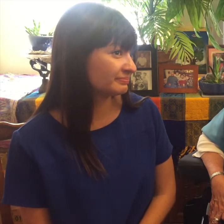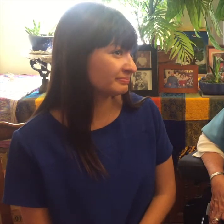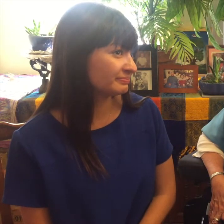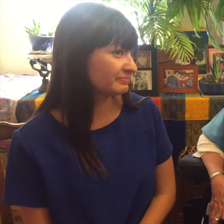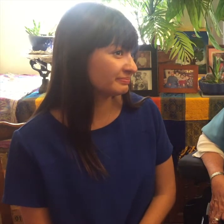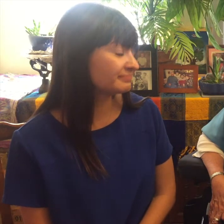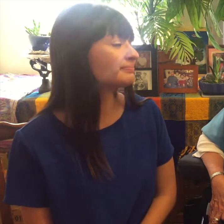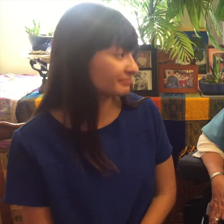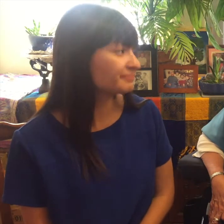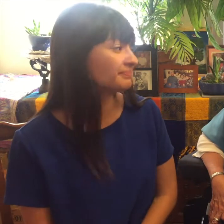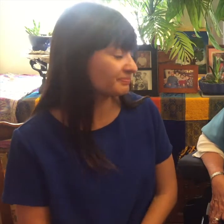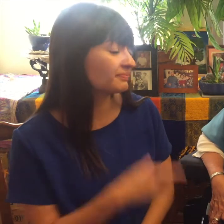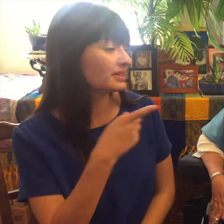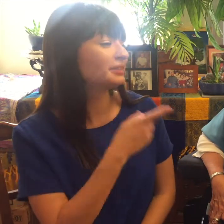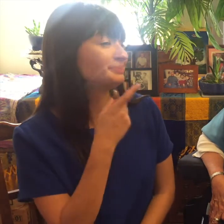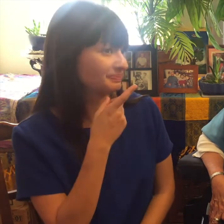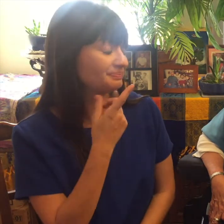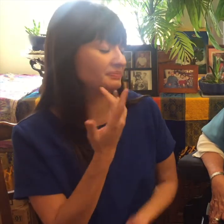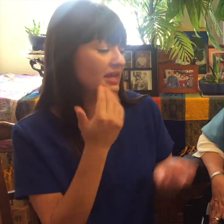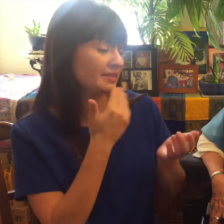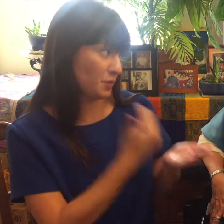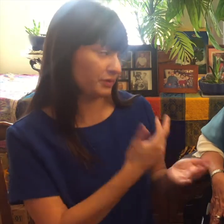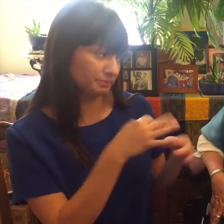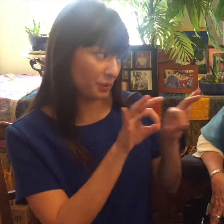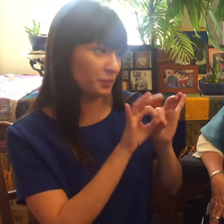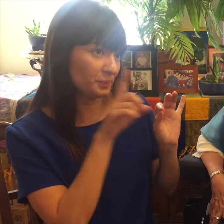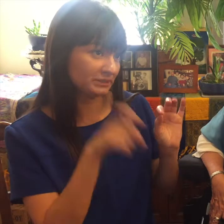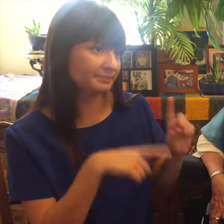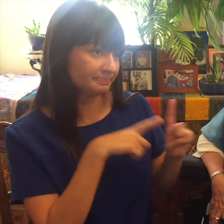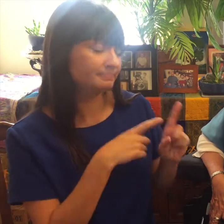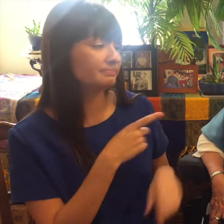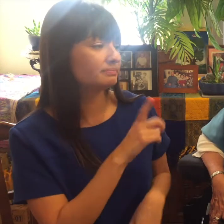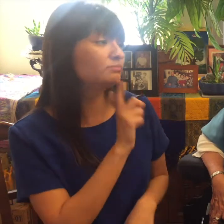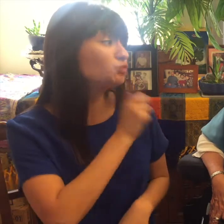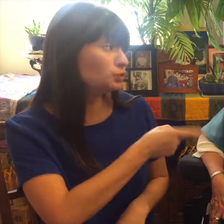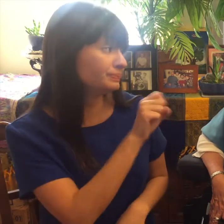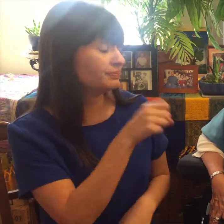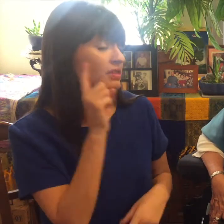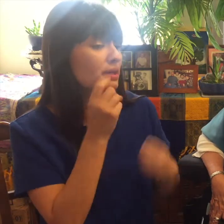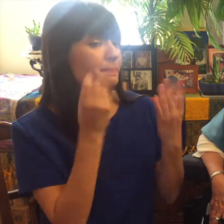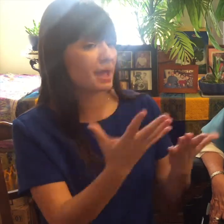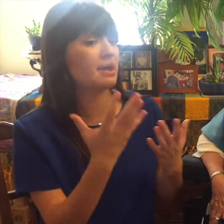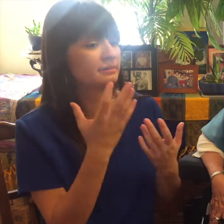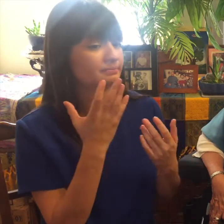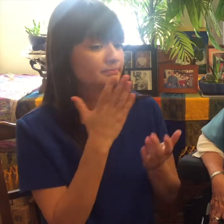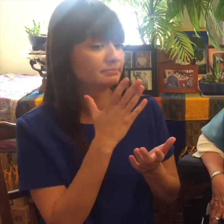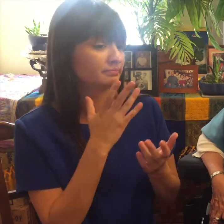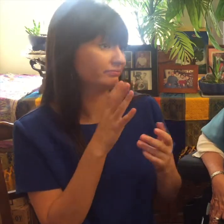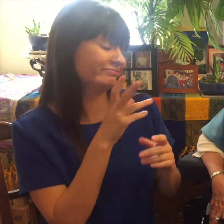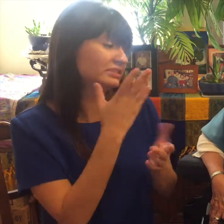Leah: That's a very important question thank you it's true